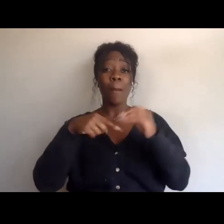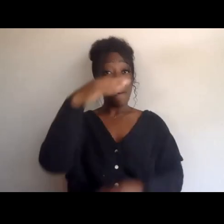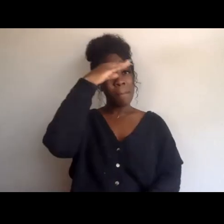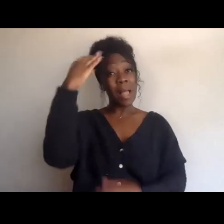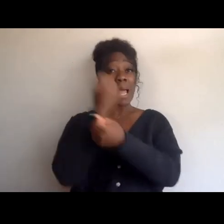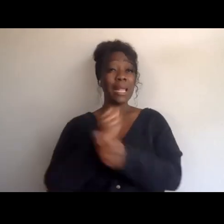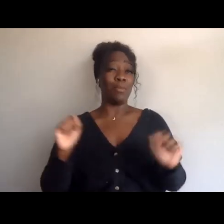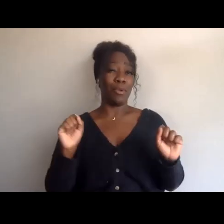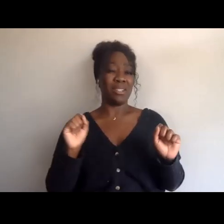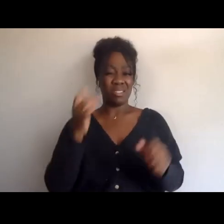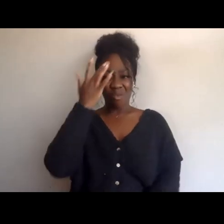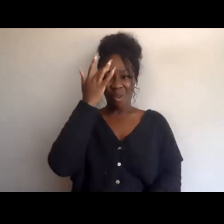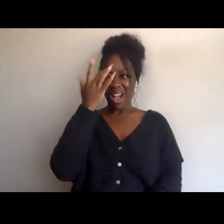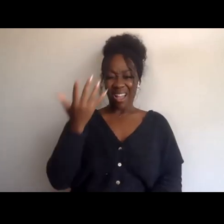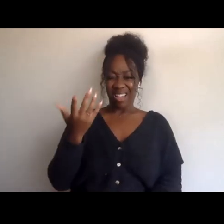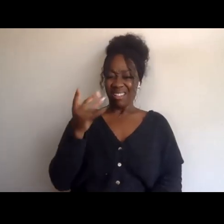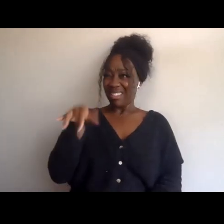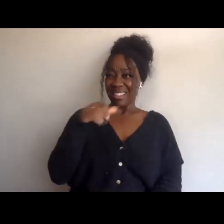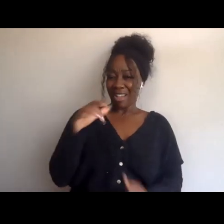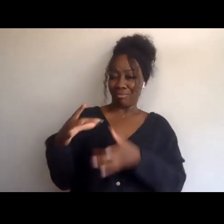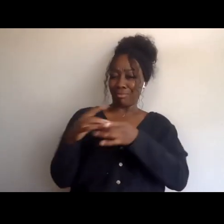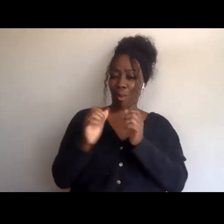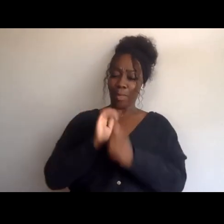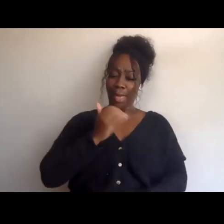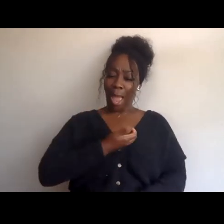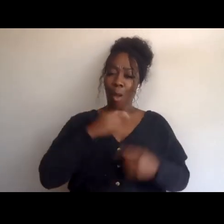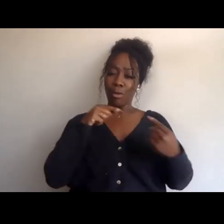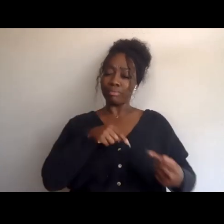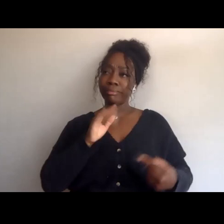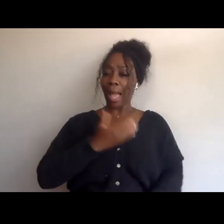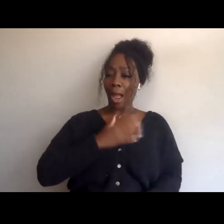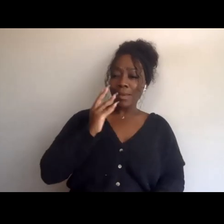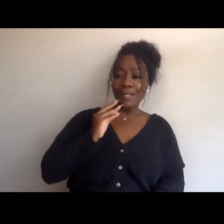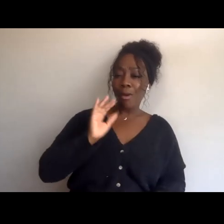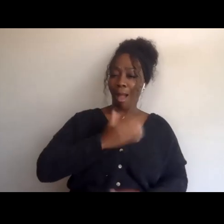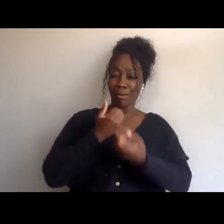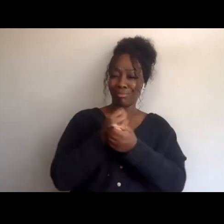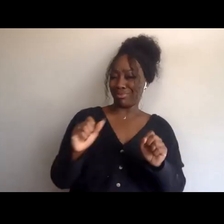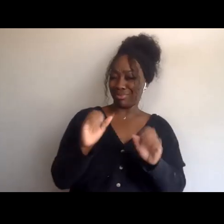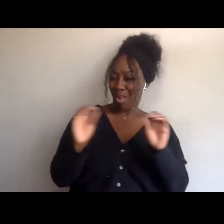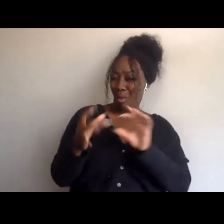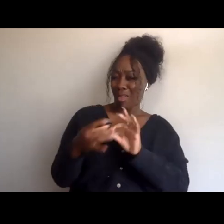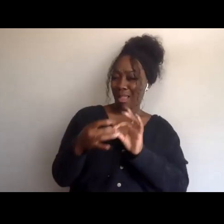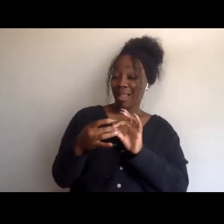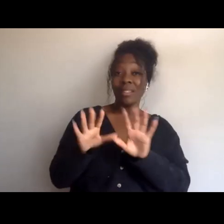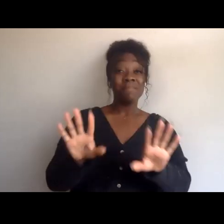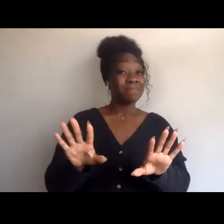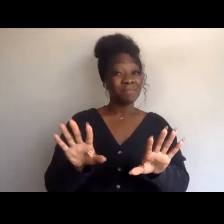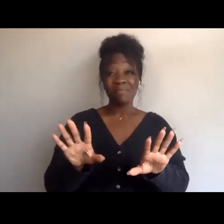What does this have to do with our struggle and our liberation? But there's a reason why almost every Black radical